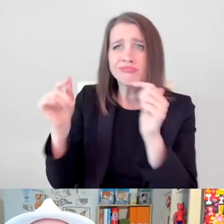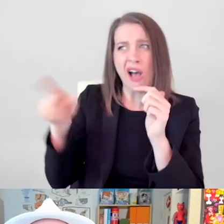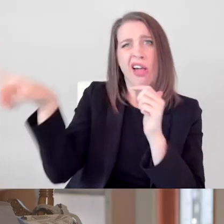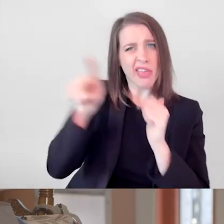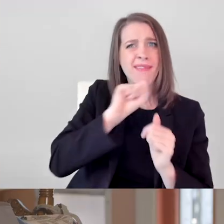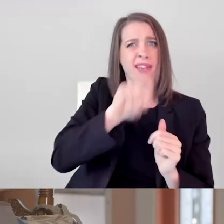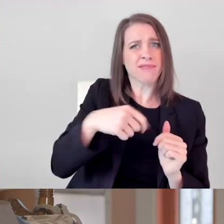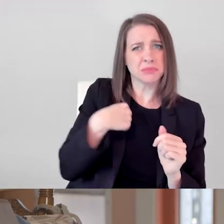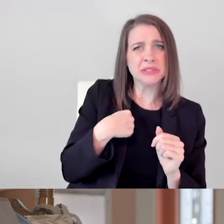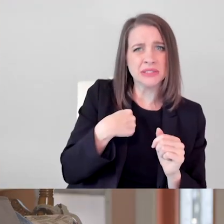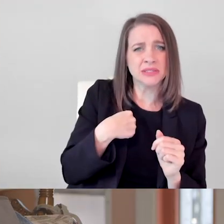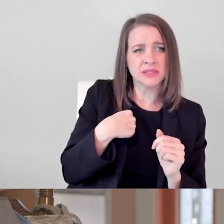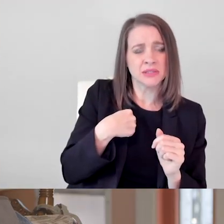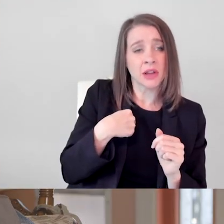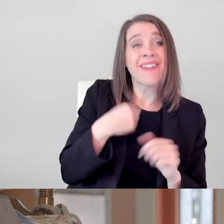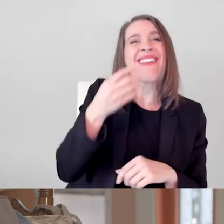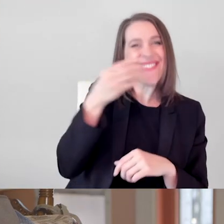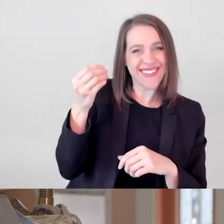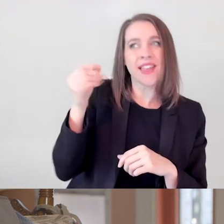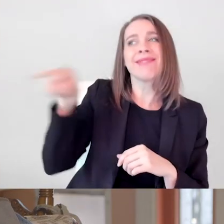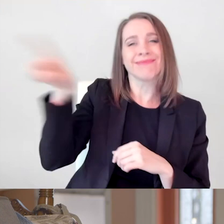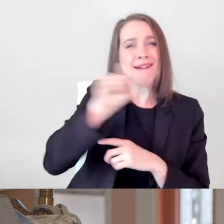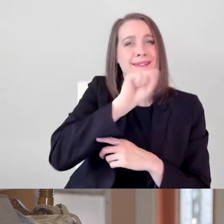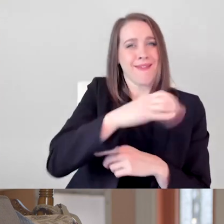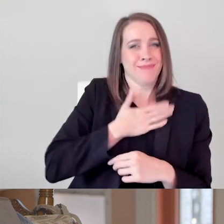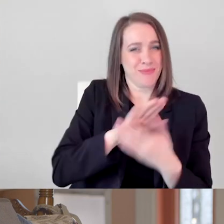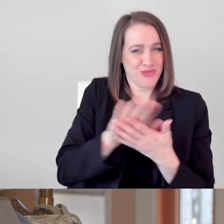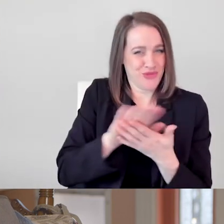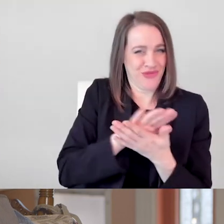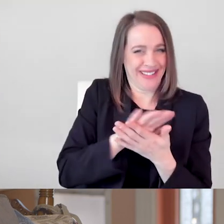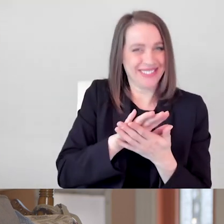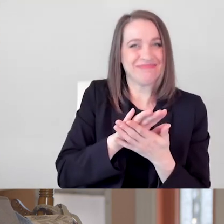And they do love my movie.